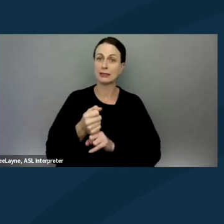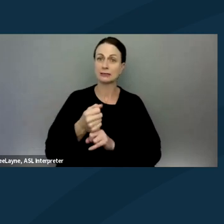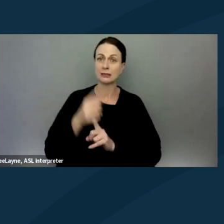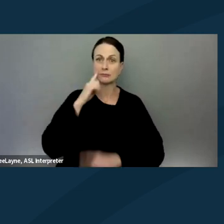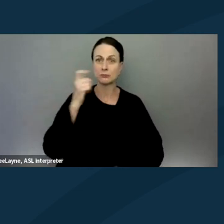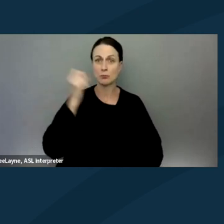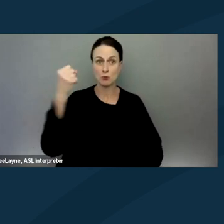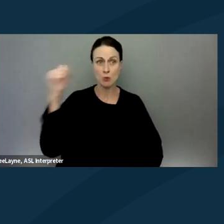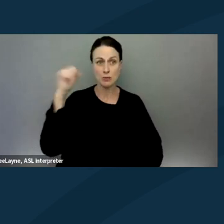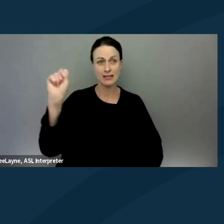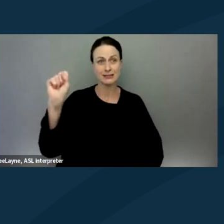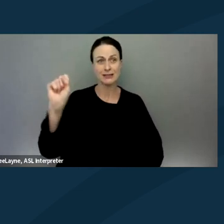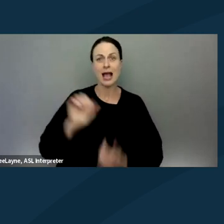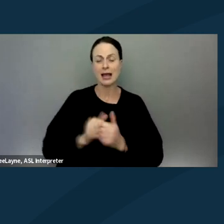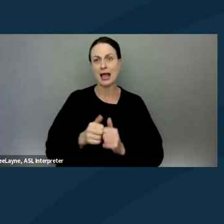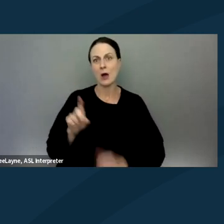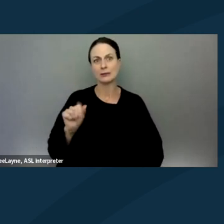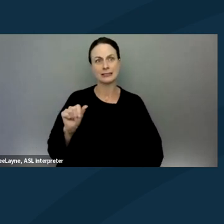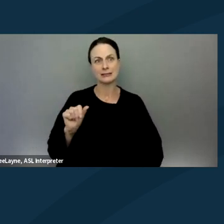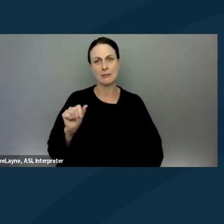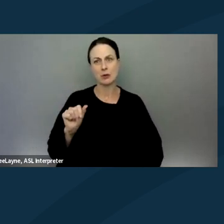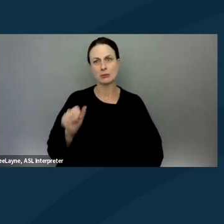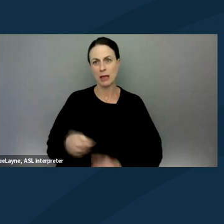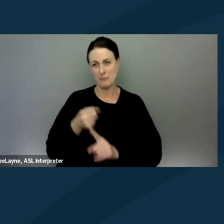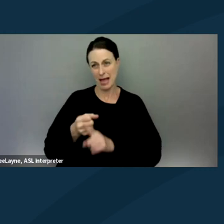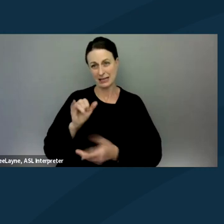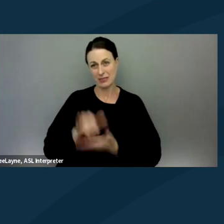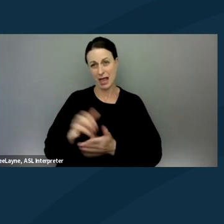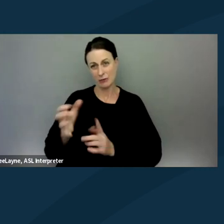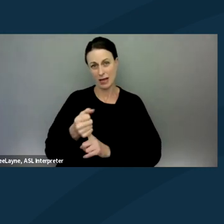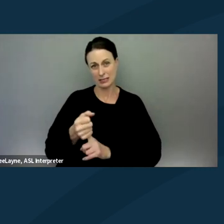and how being disabled impacted that arrest and/or detention?